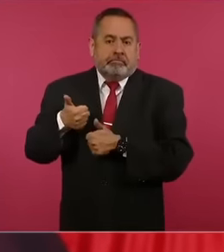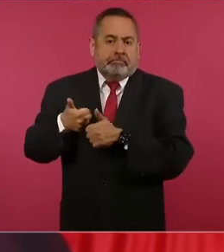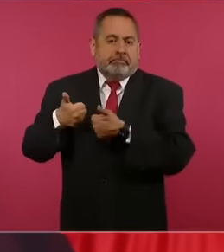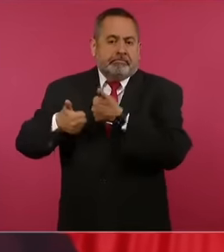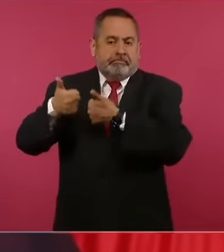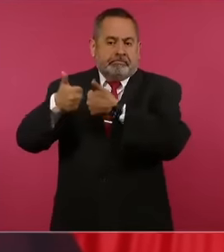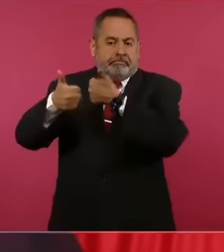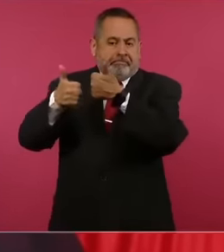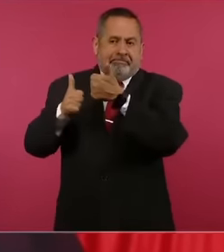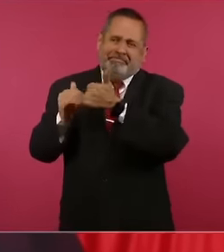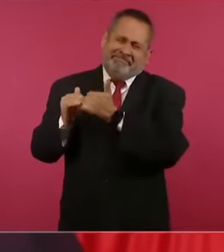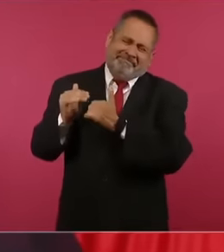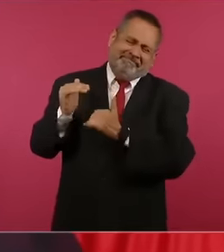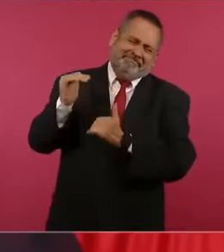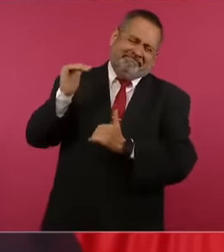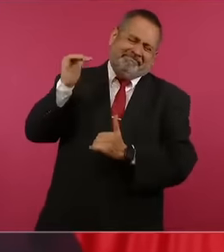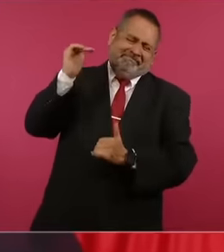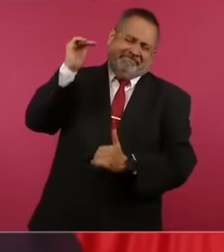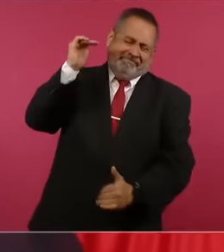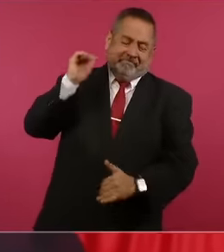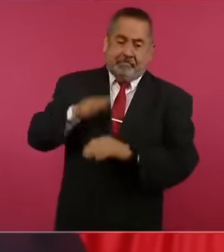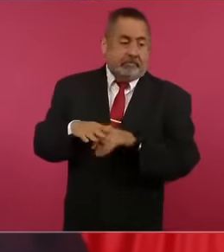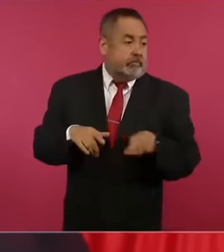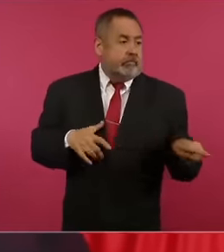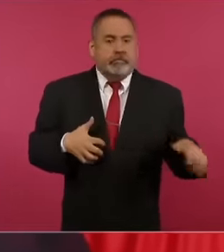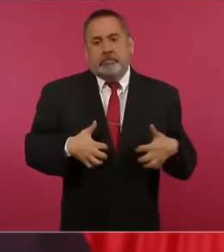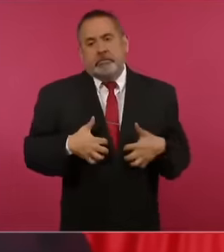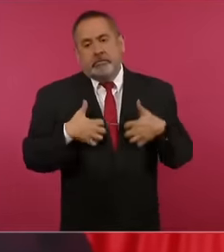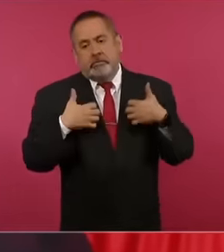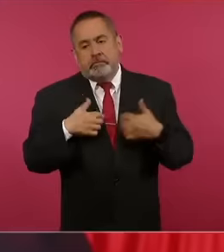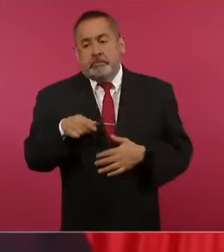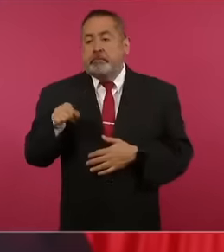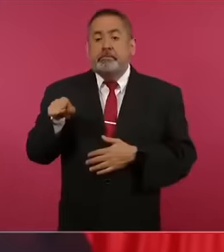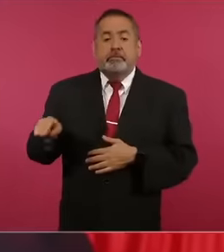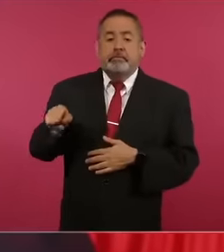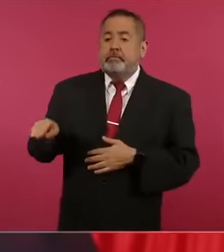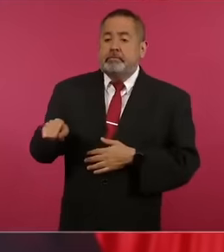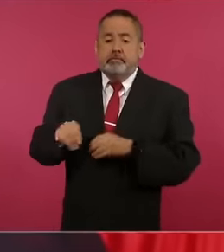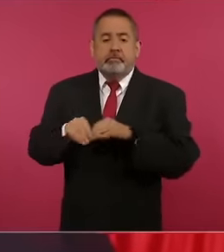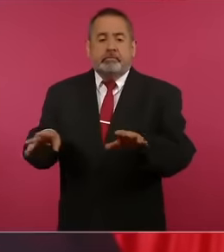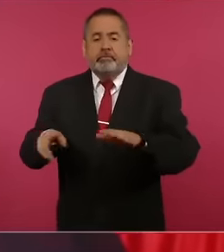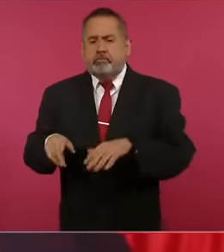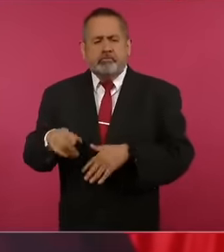is called a journalist.